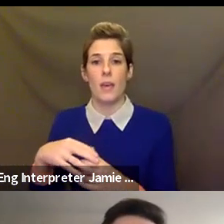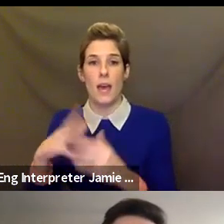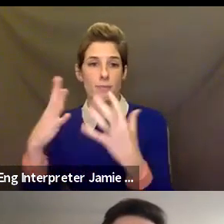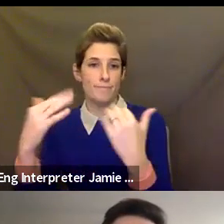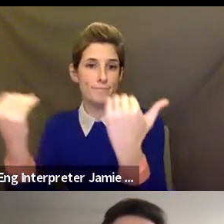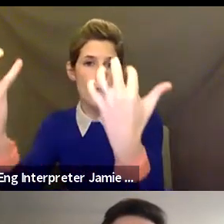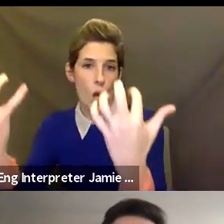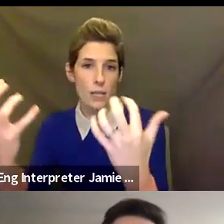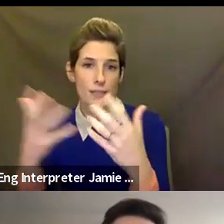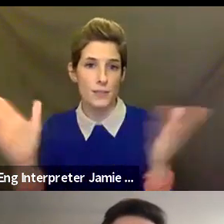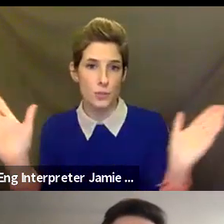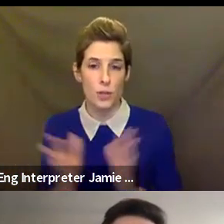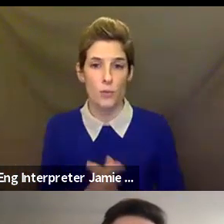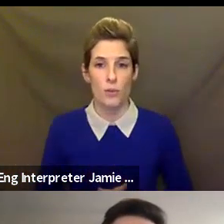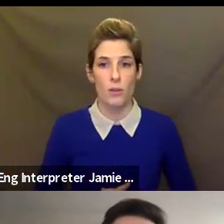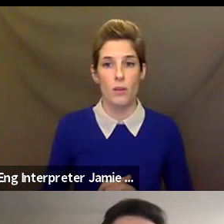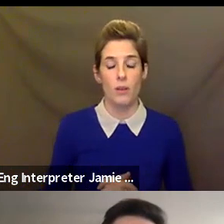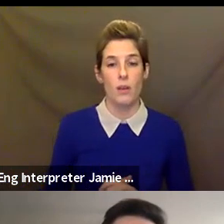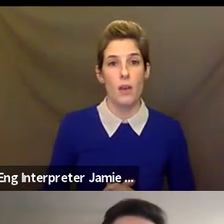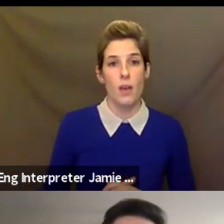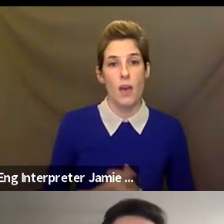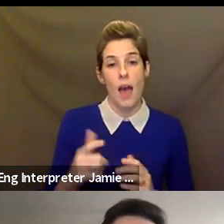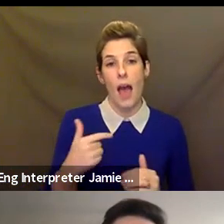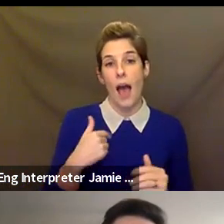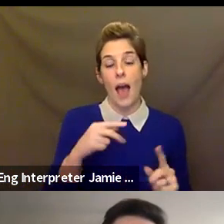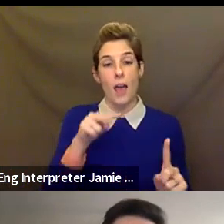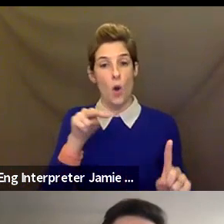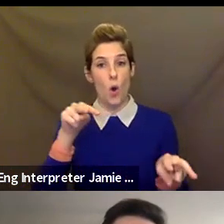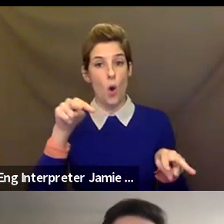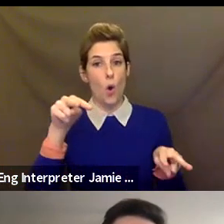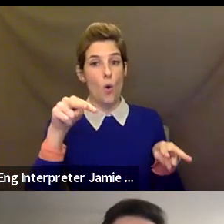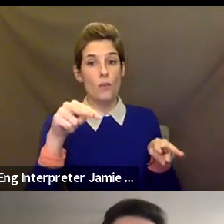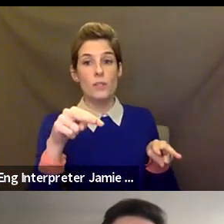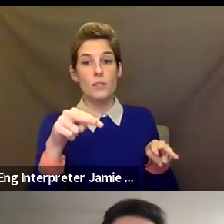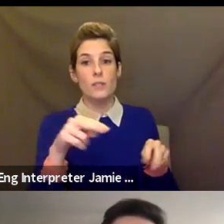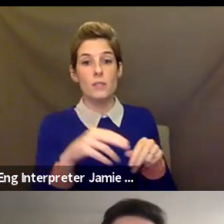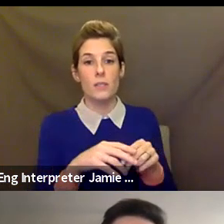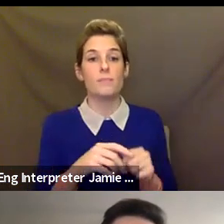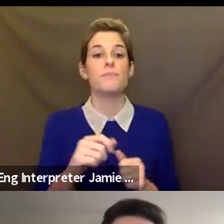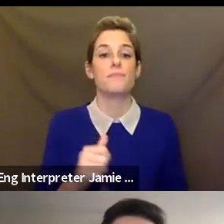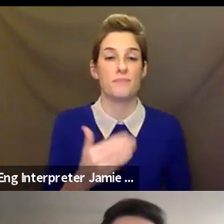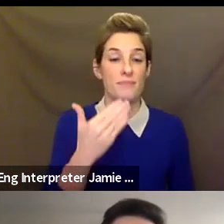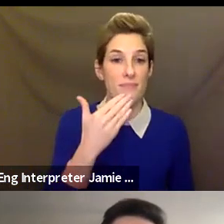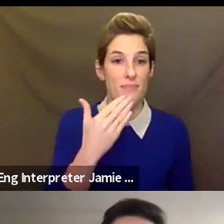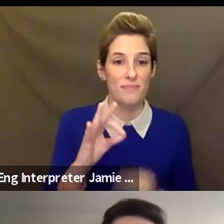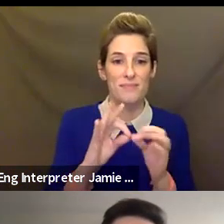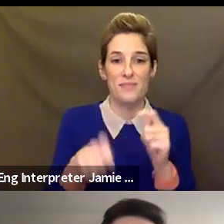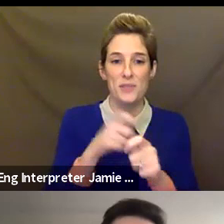I oversee our teaching and learning programming, which is long-standing partnerships with students and educators across